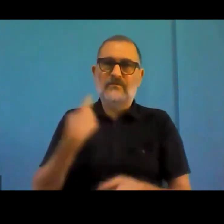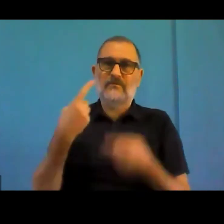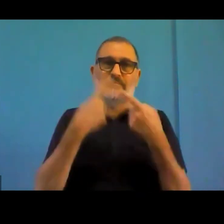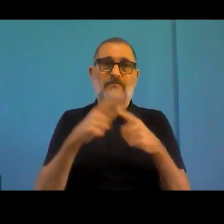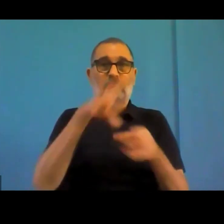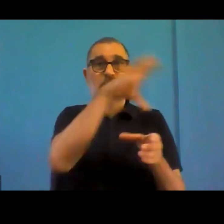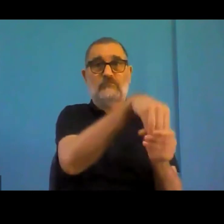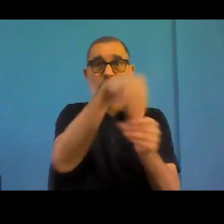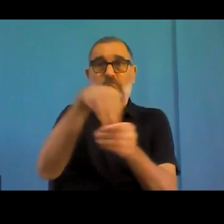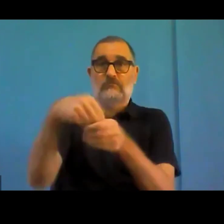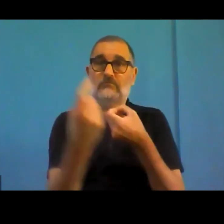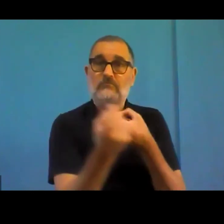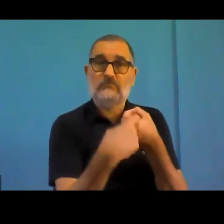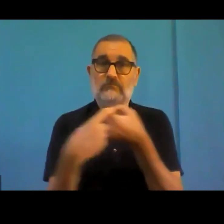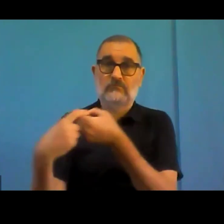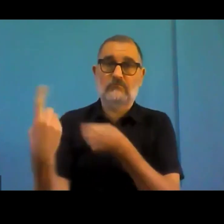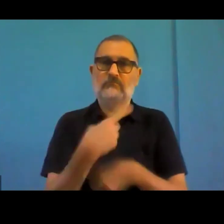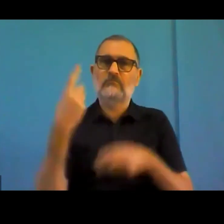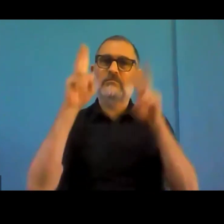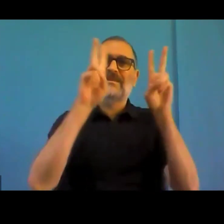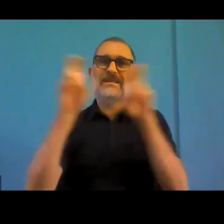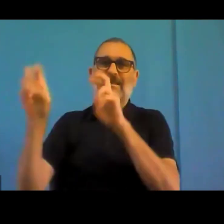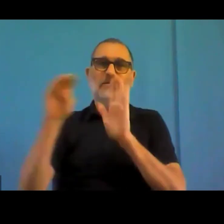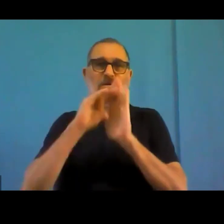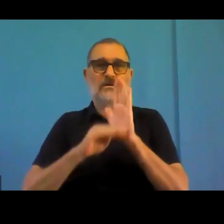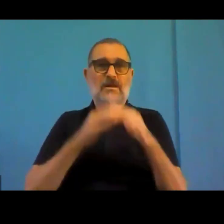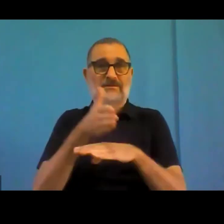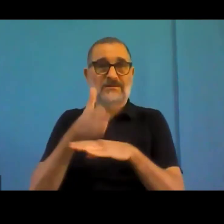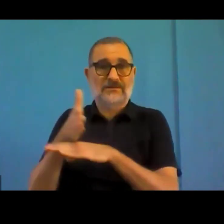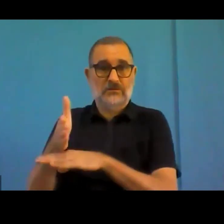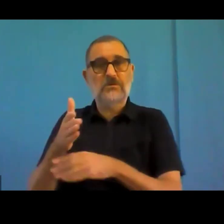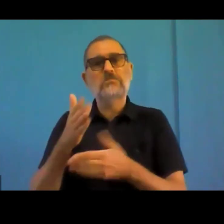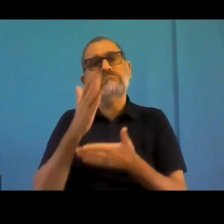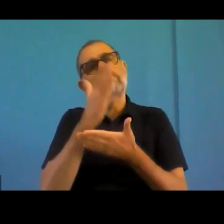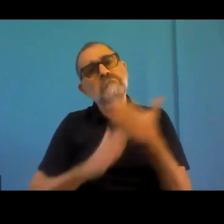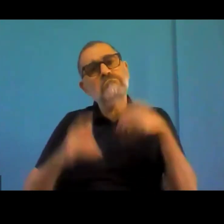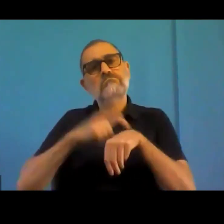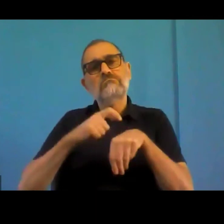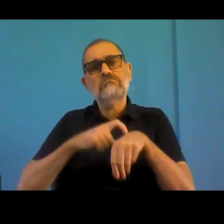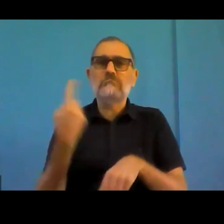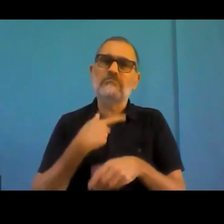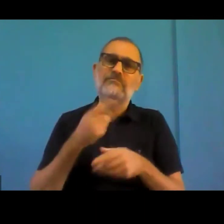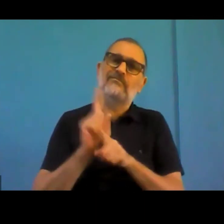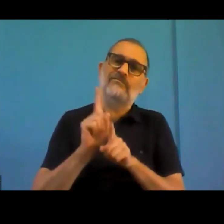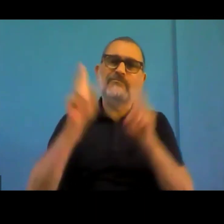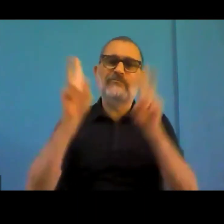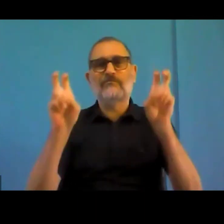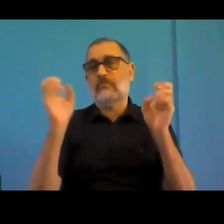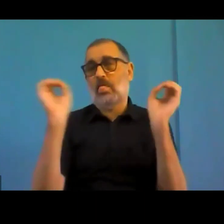So this example came from both Spain and and Germany in this case, but I think it was kind